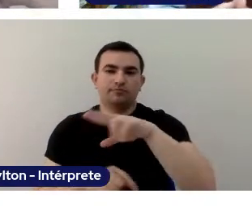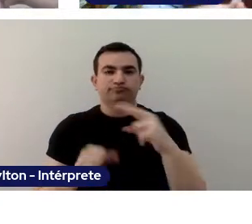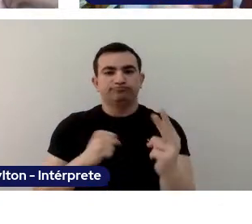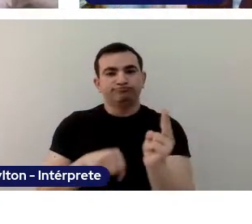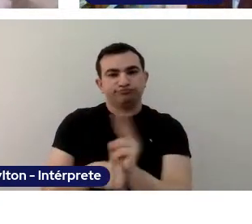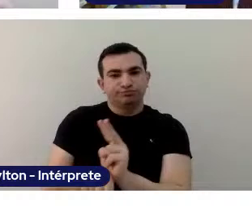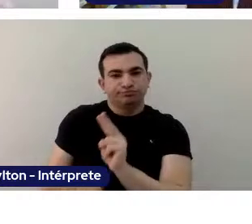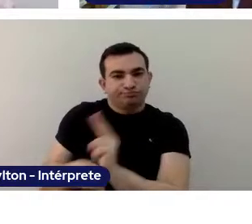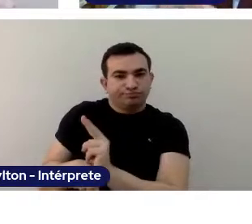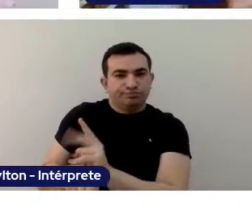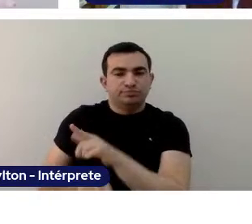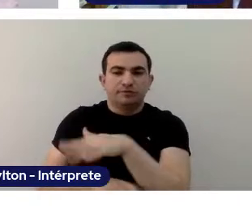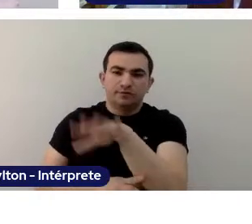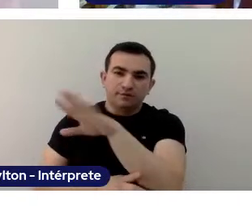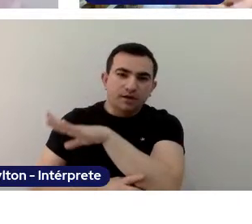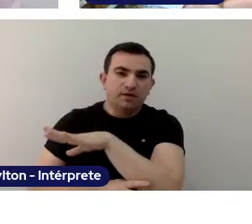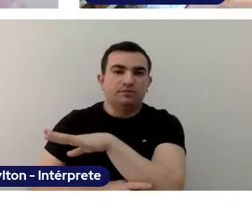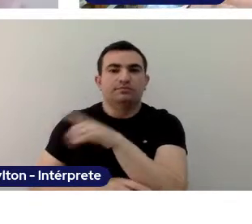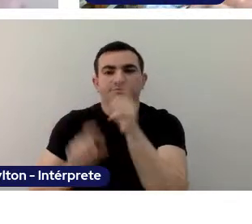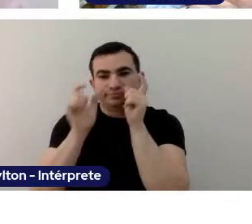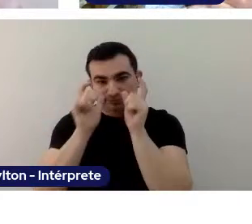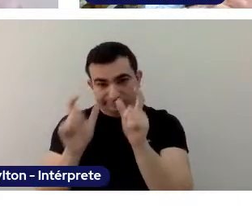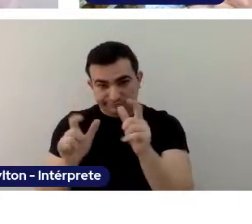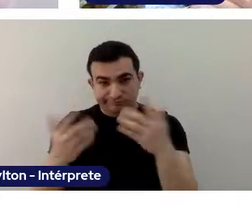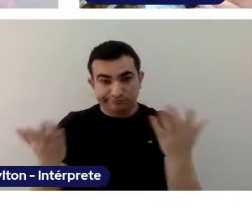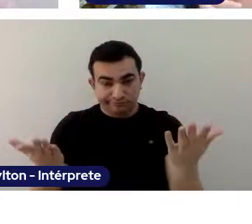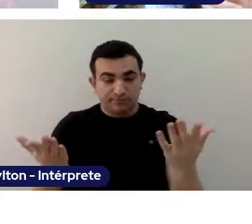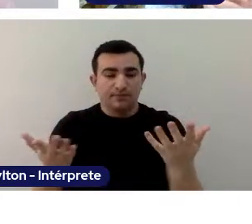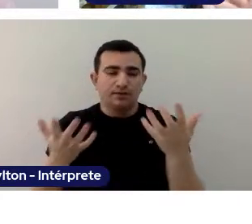Well, that was what I would like to say as a initial comment.